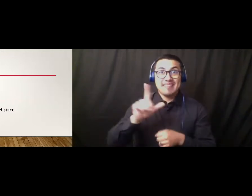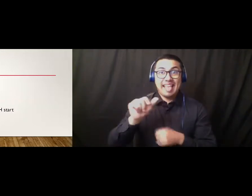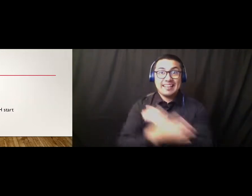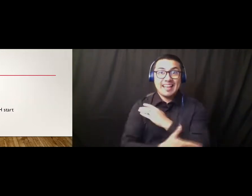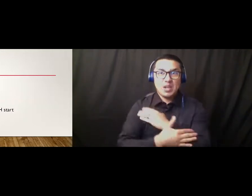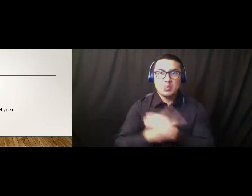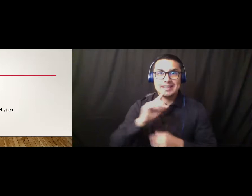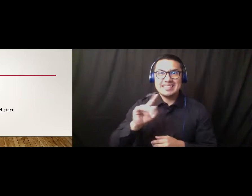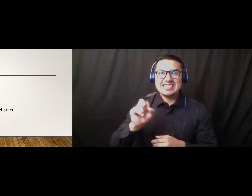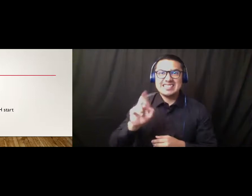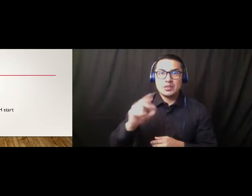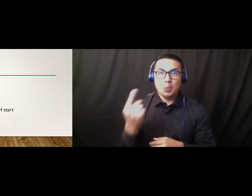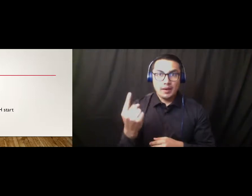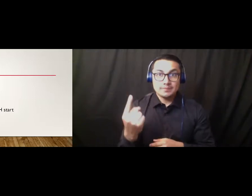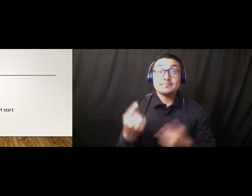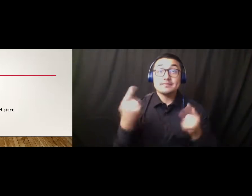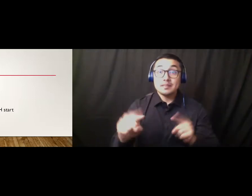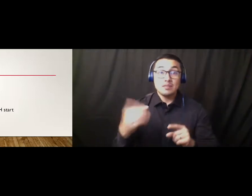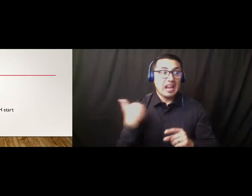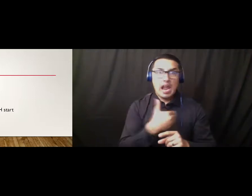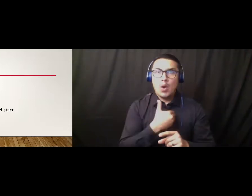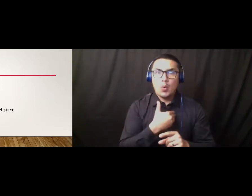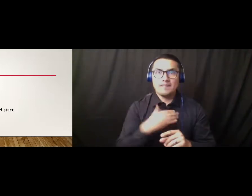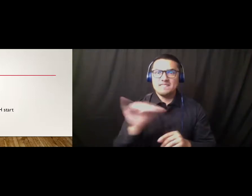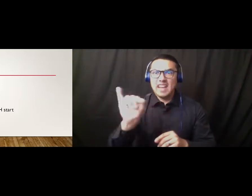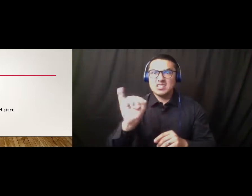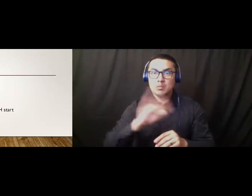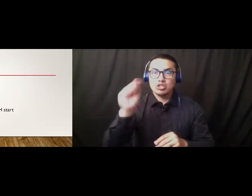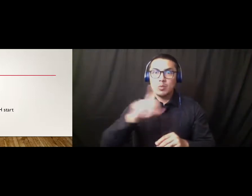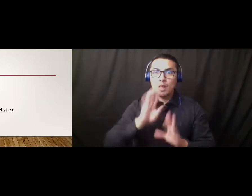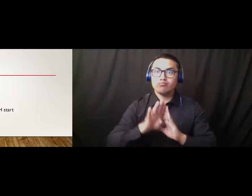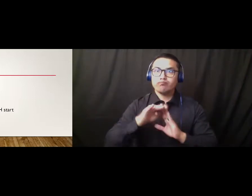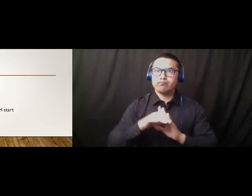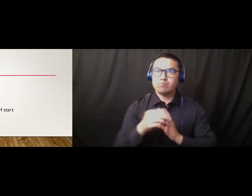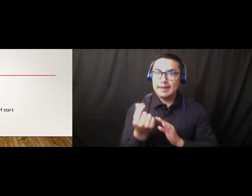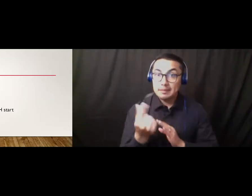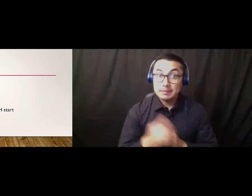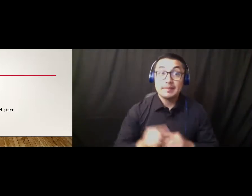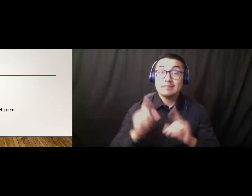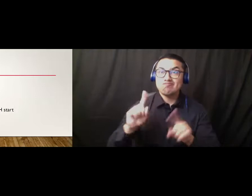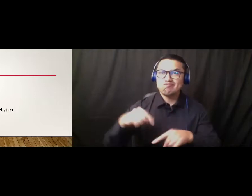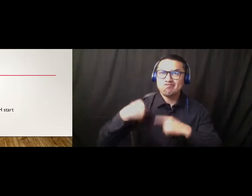gone down since last week. It's now 2.7%. We have vaccinated over 2,000,000 people.